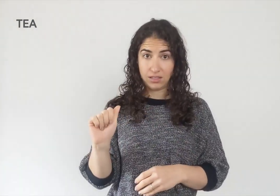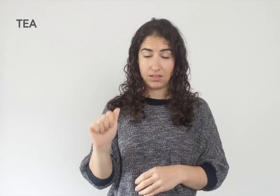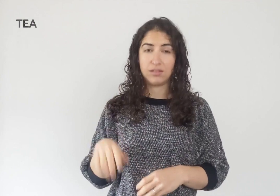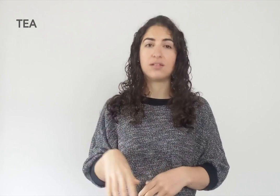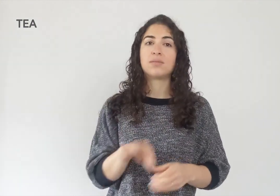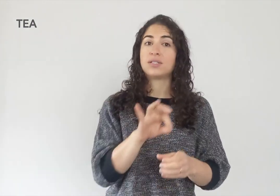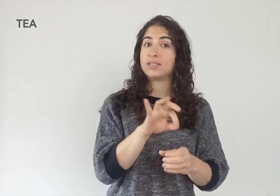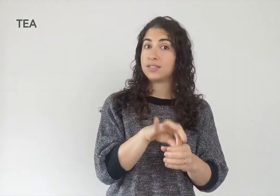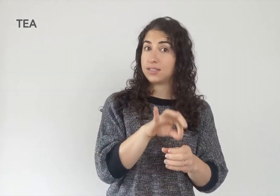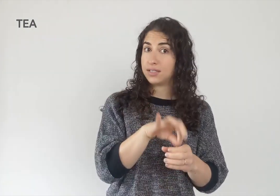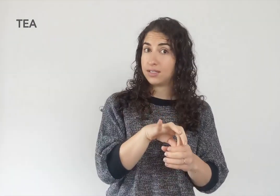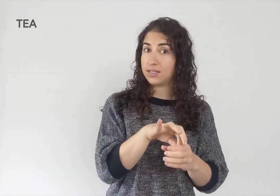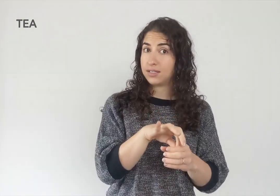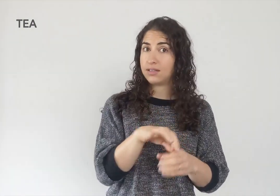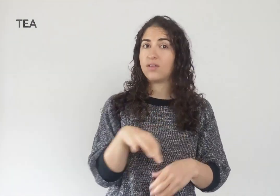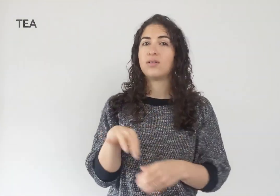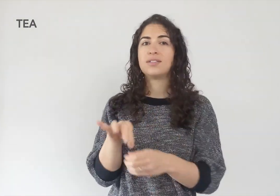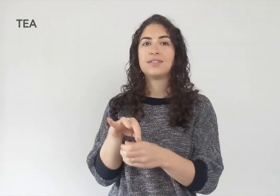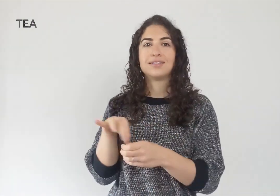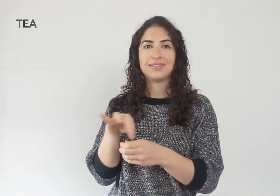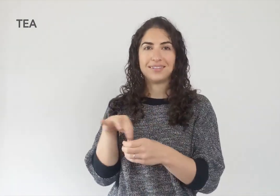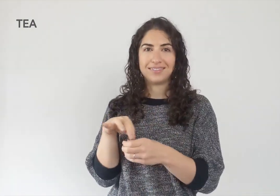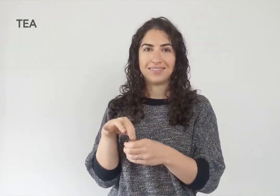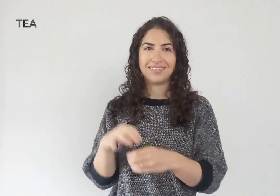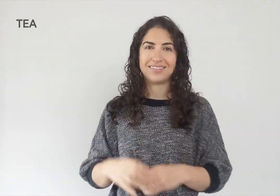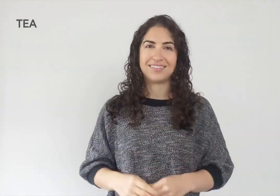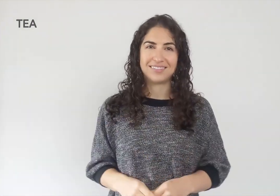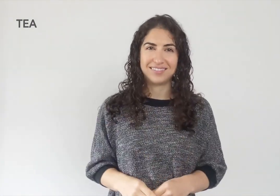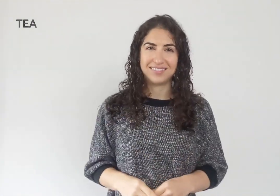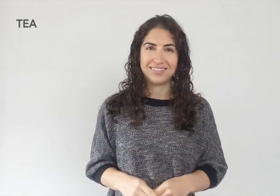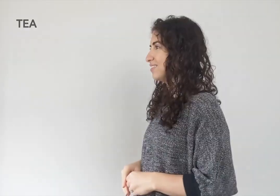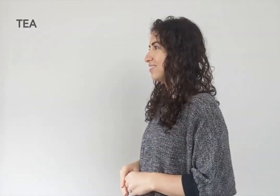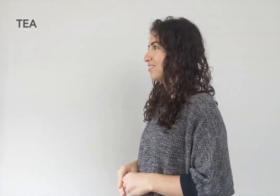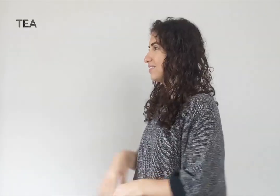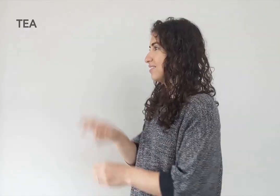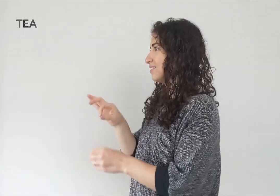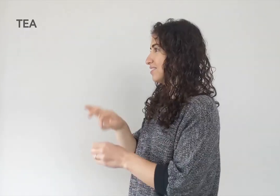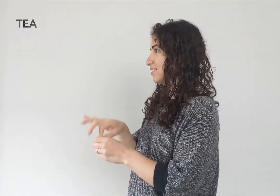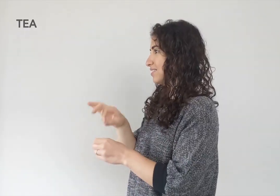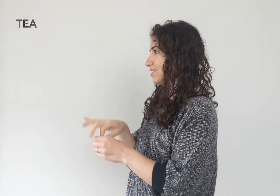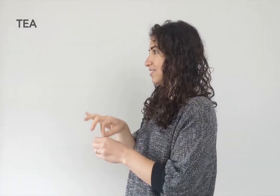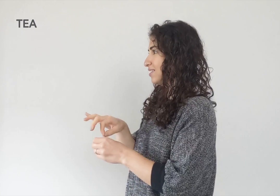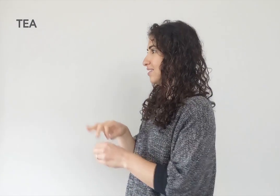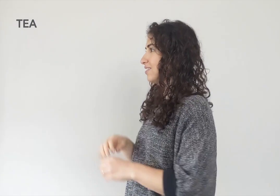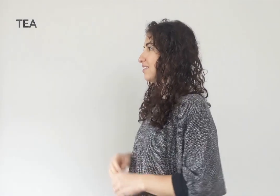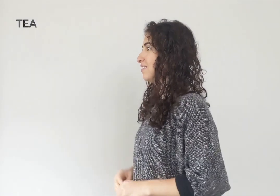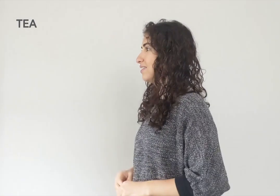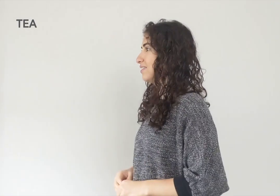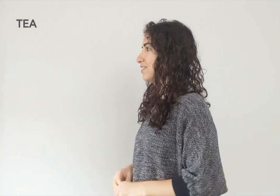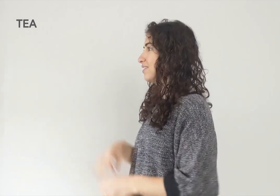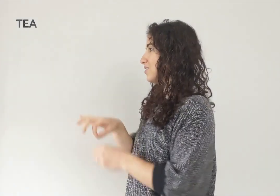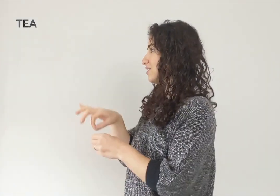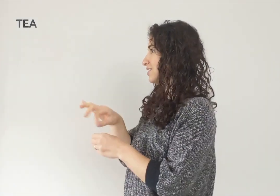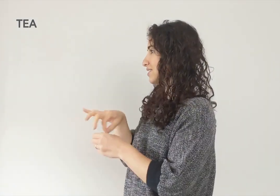So again, "tea" can be TEA or TEA.